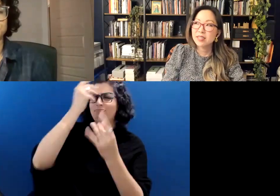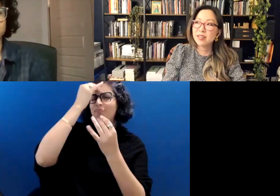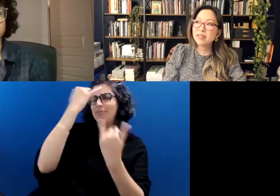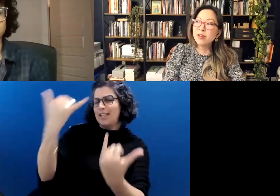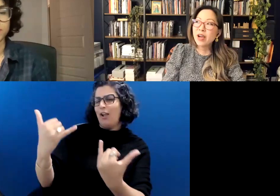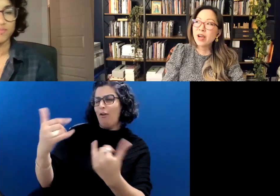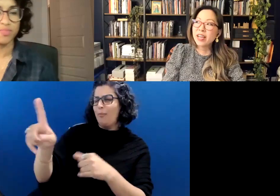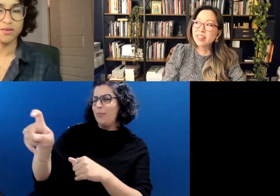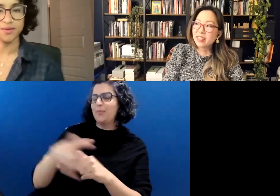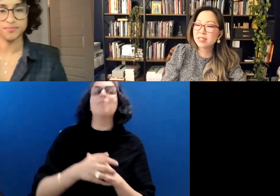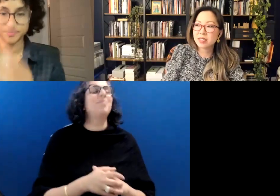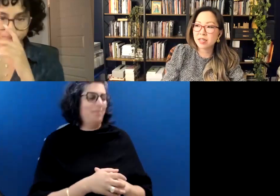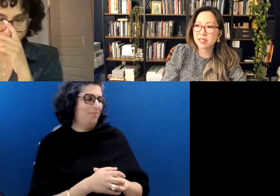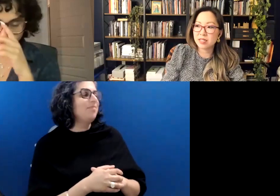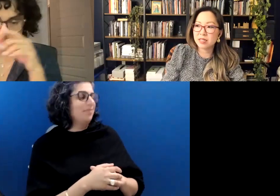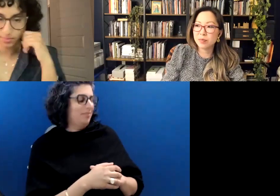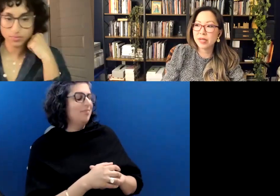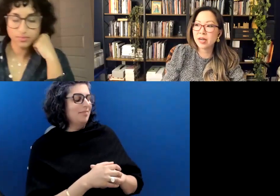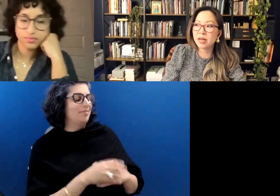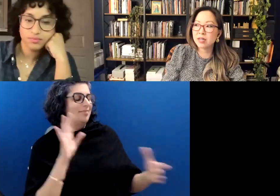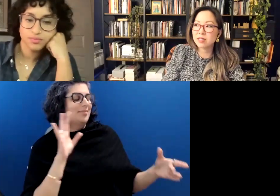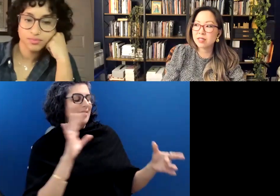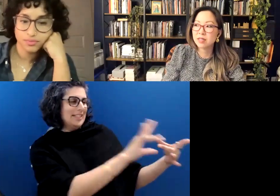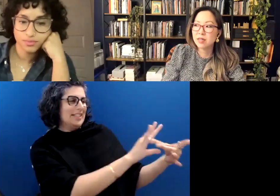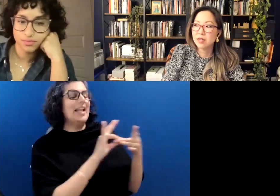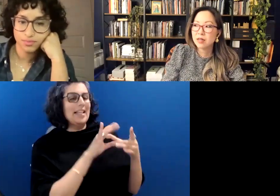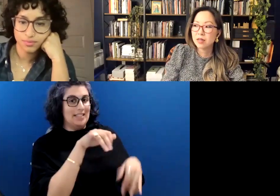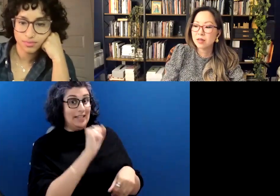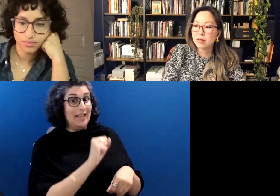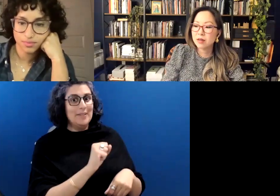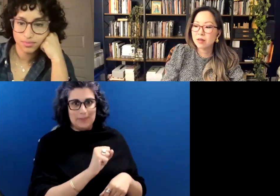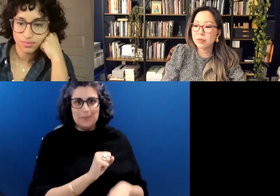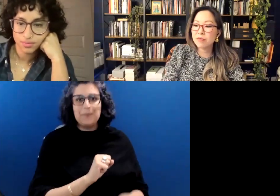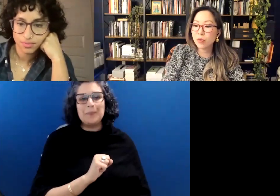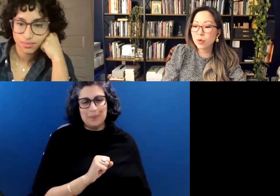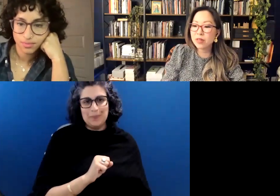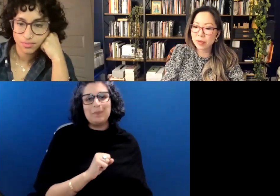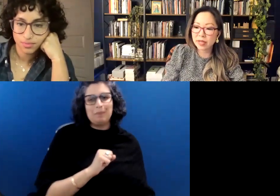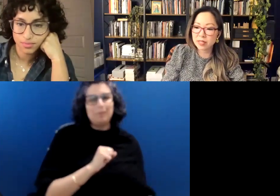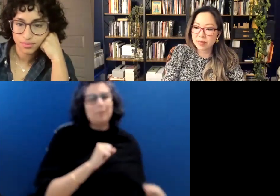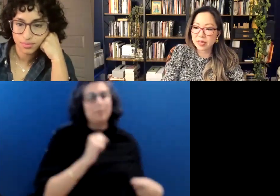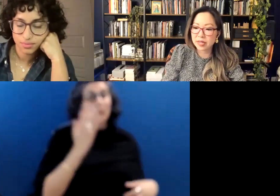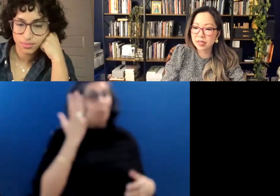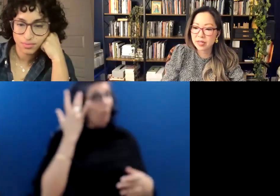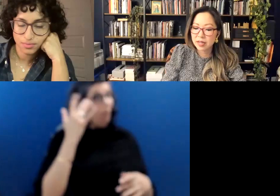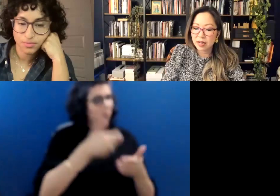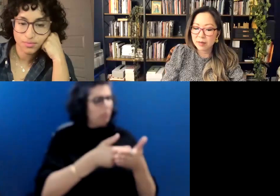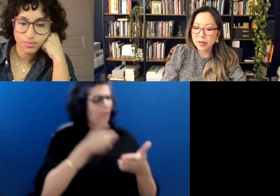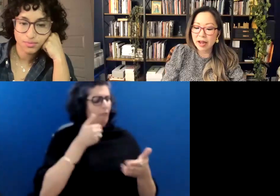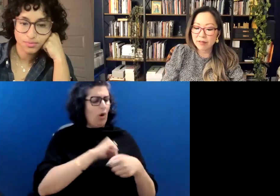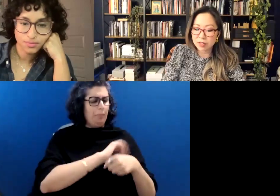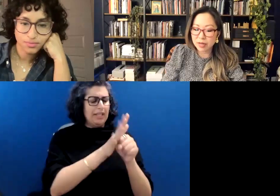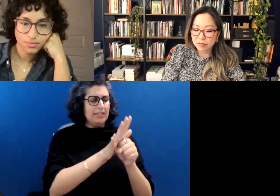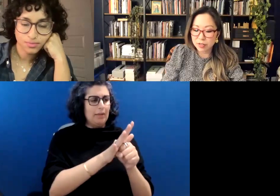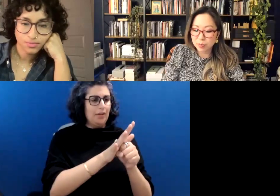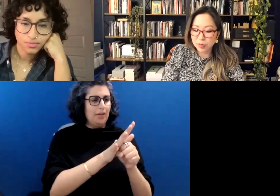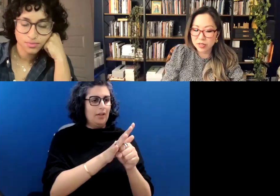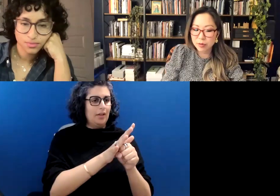No, I think that is connected, because before the pandemic, but after my first book there